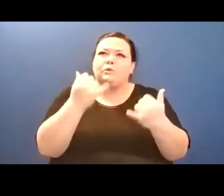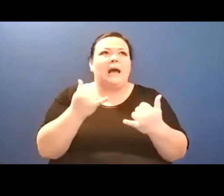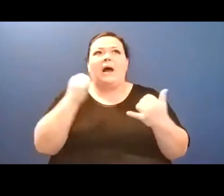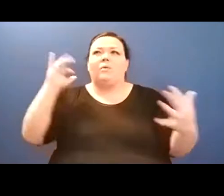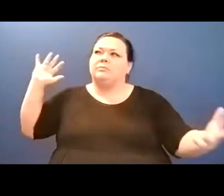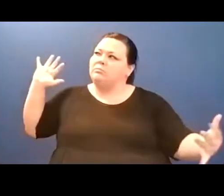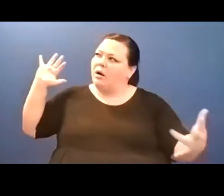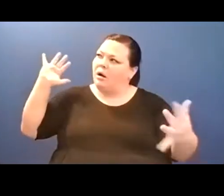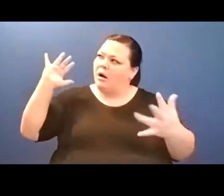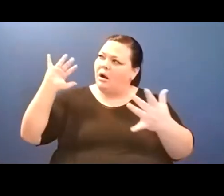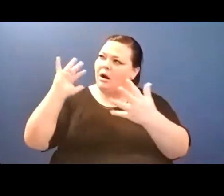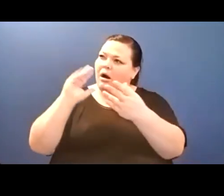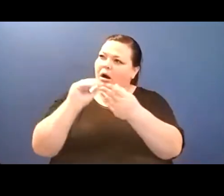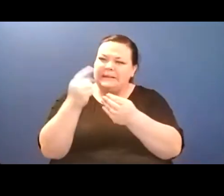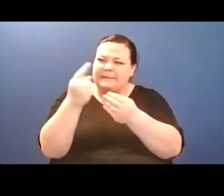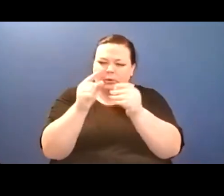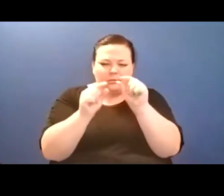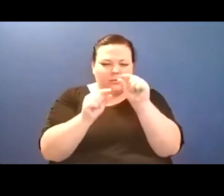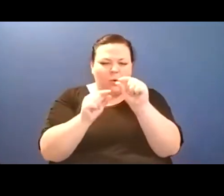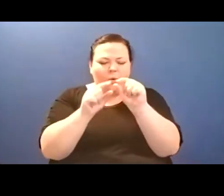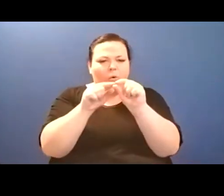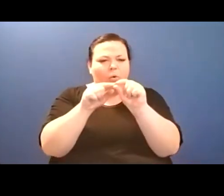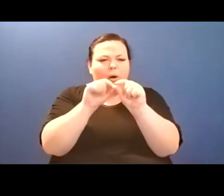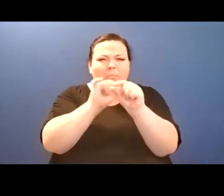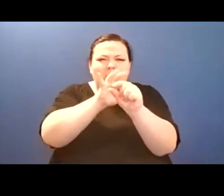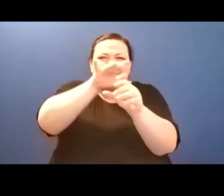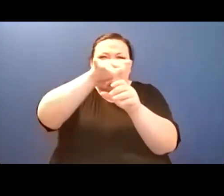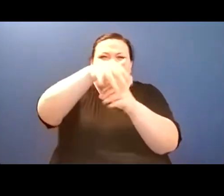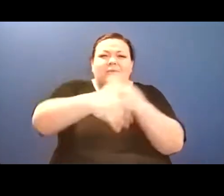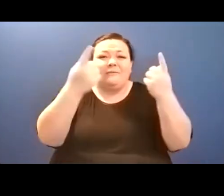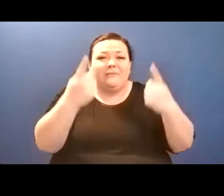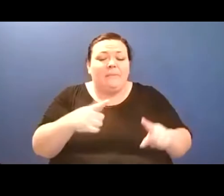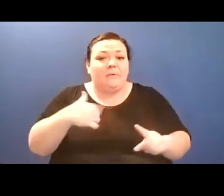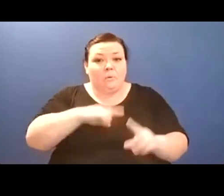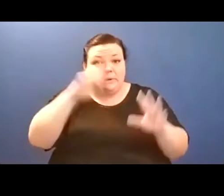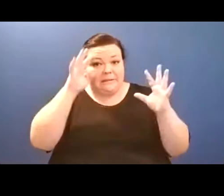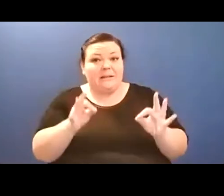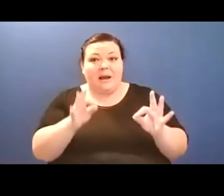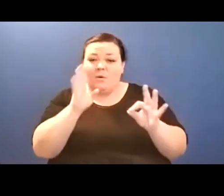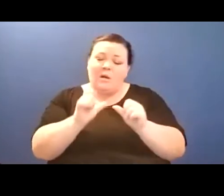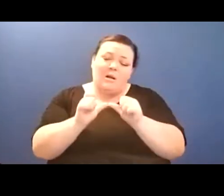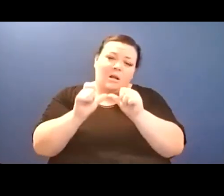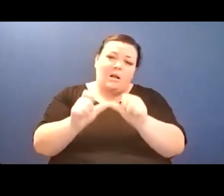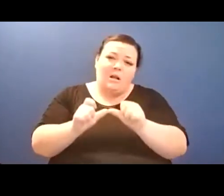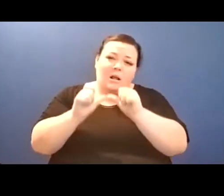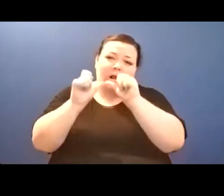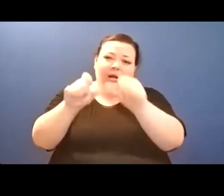Yay, uh, I, I remembered to turn my camera on and forgot to turn on my microphone, uh,